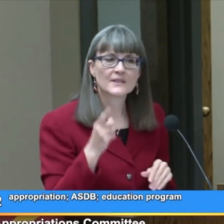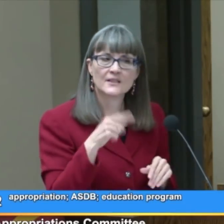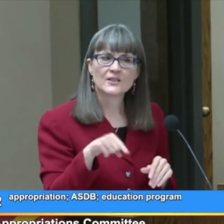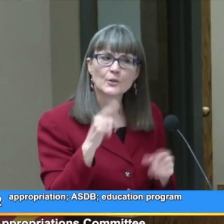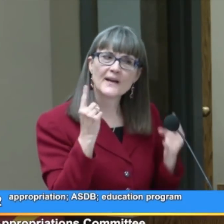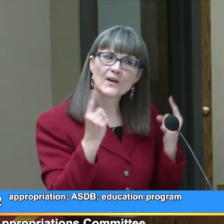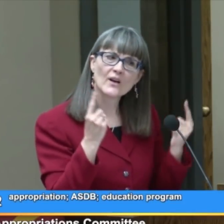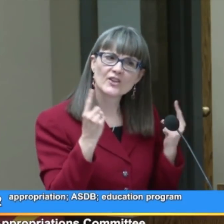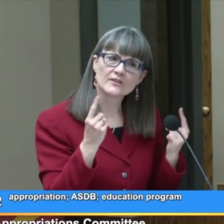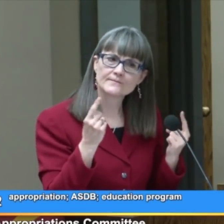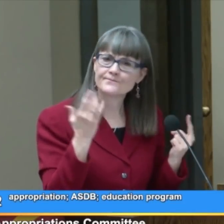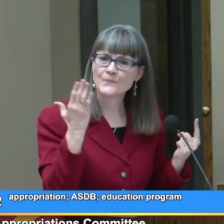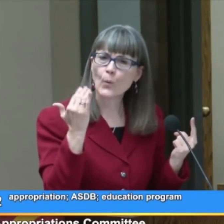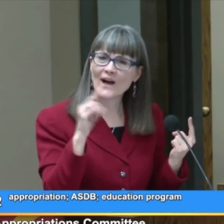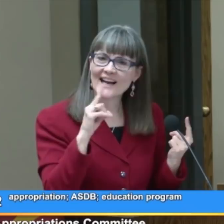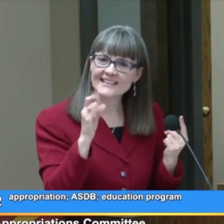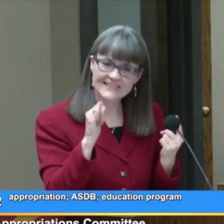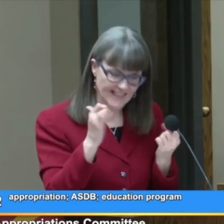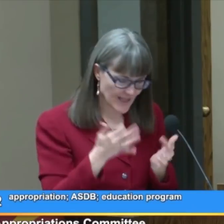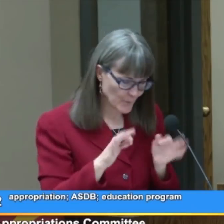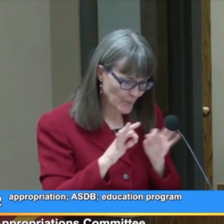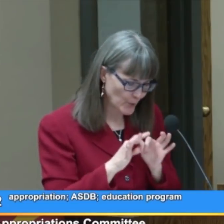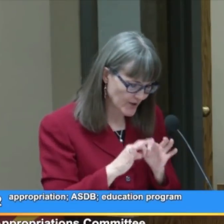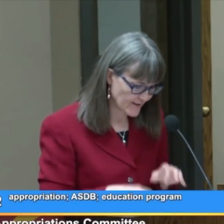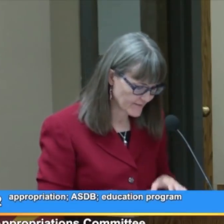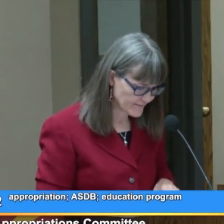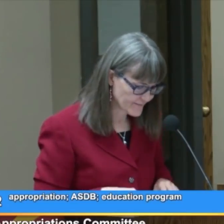You may wonder why is that important?